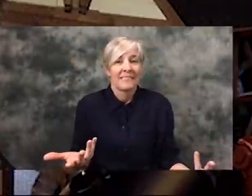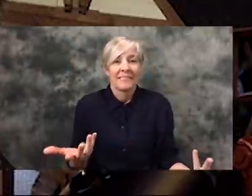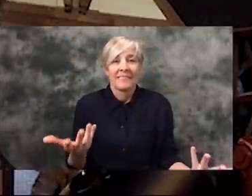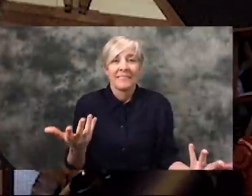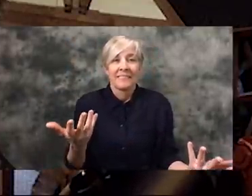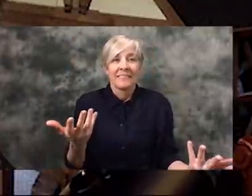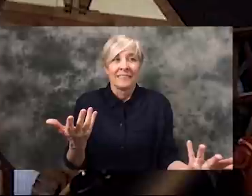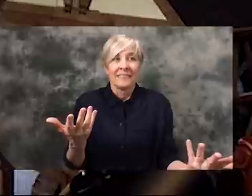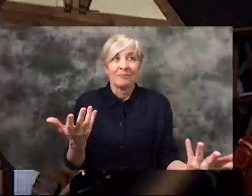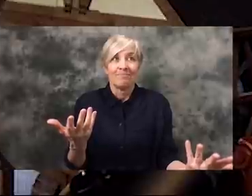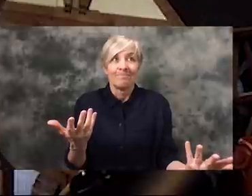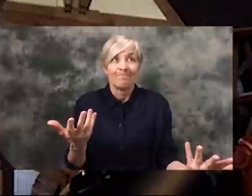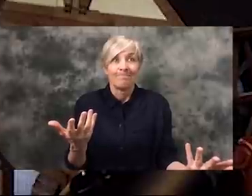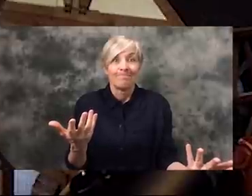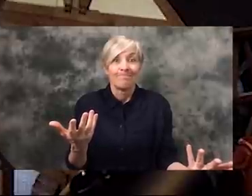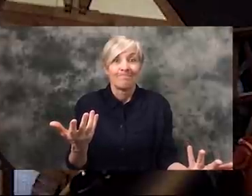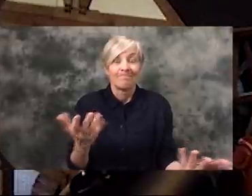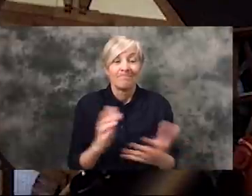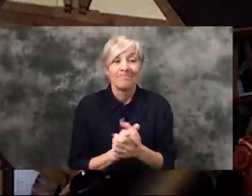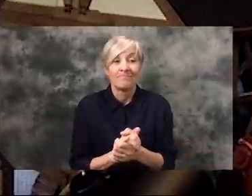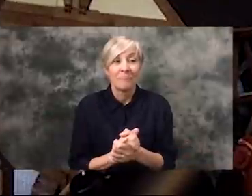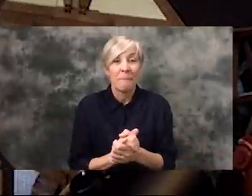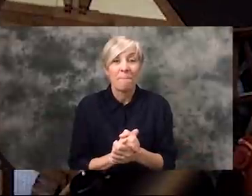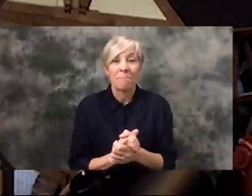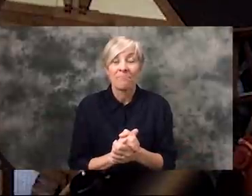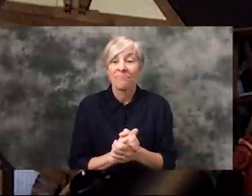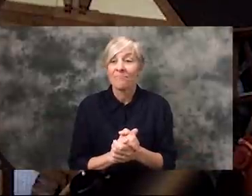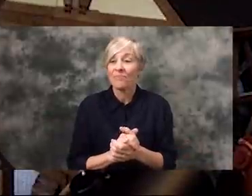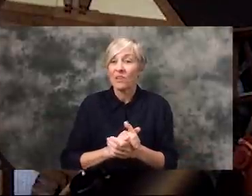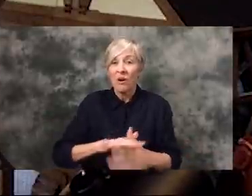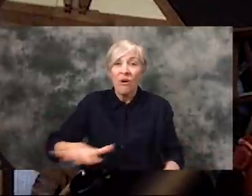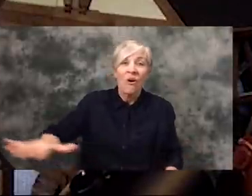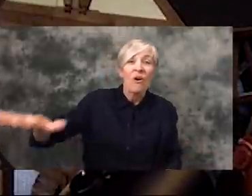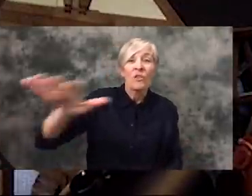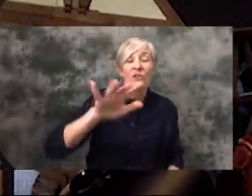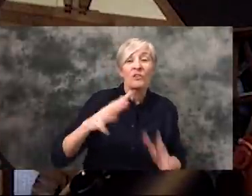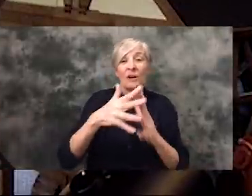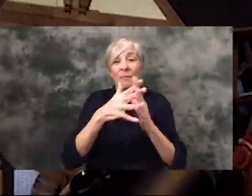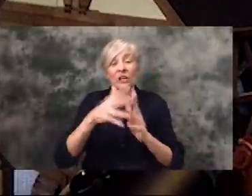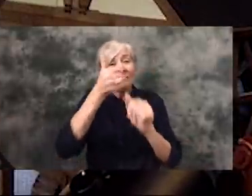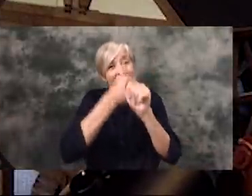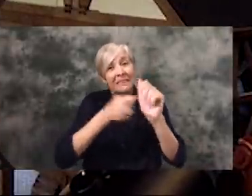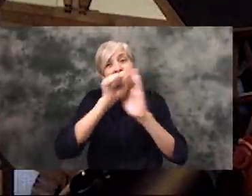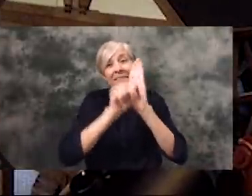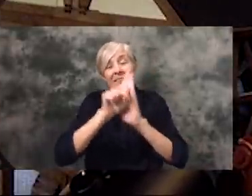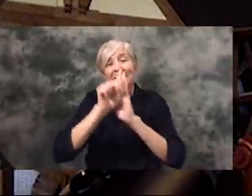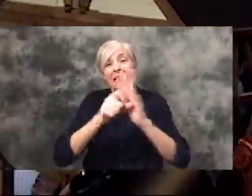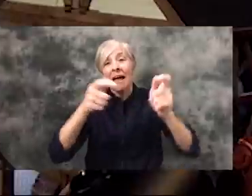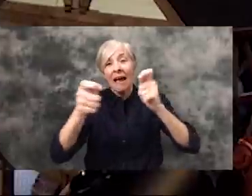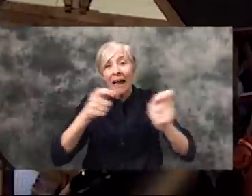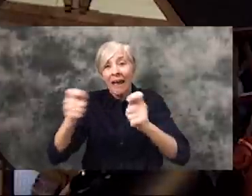something that over our entire giant country is being navigated in completely different ways.